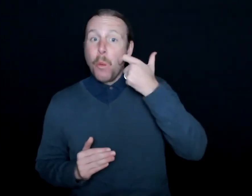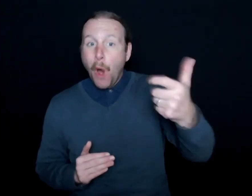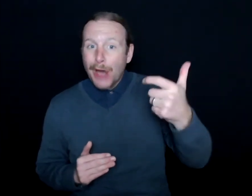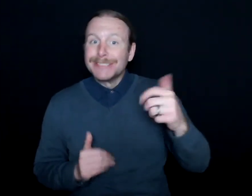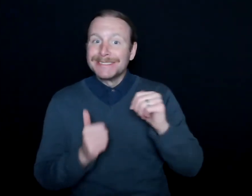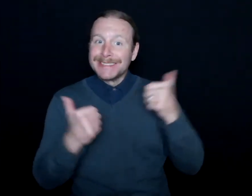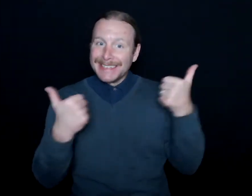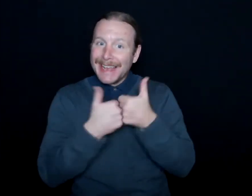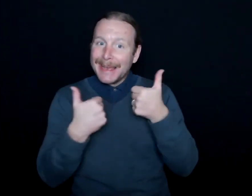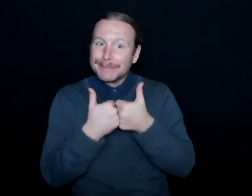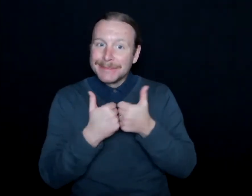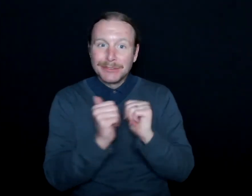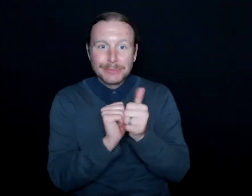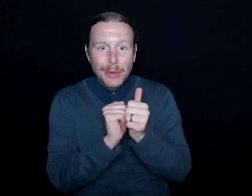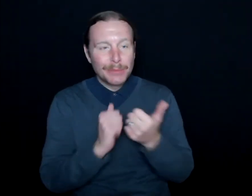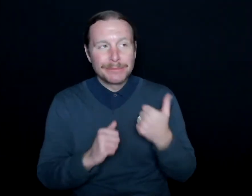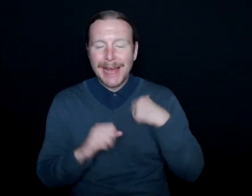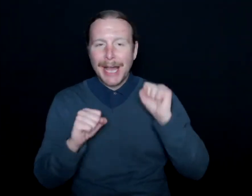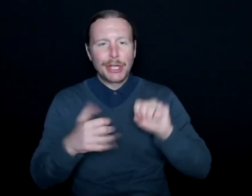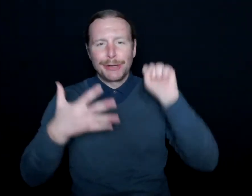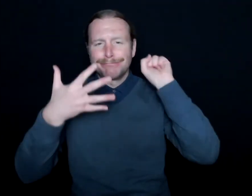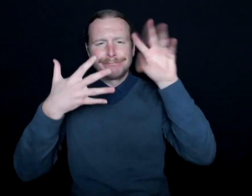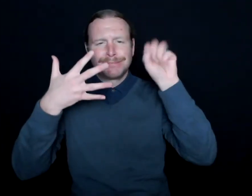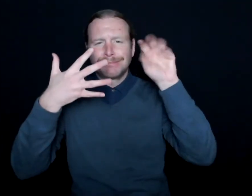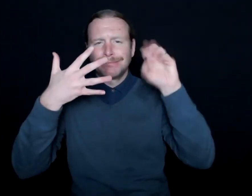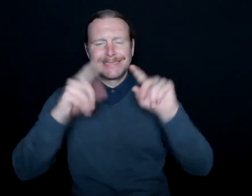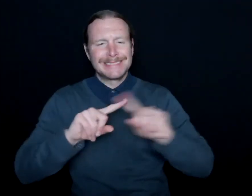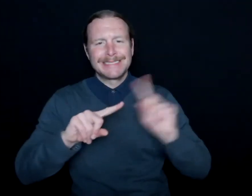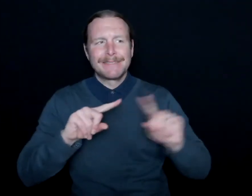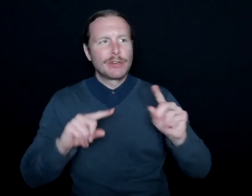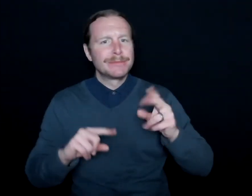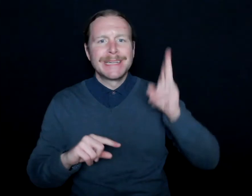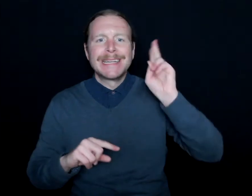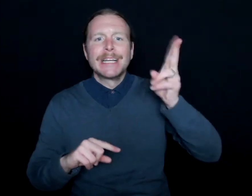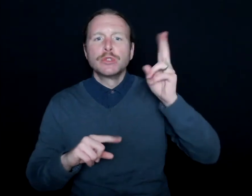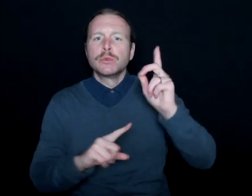And I could-- laundry list of all these different games